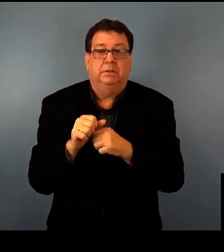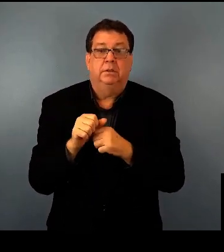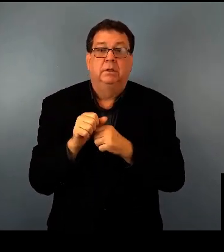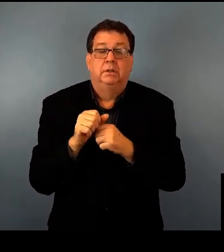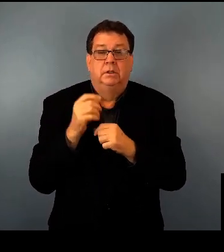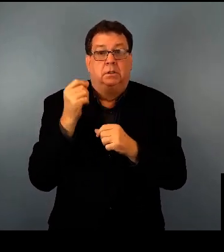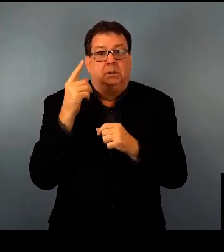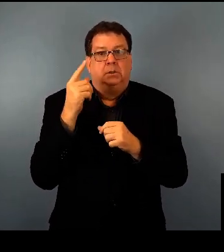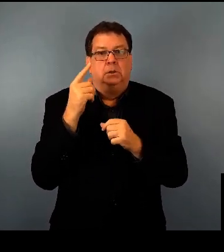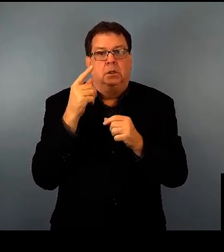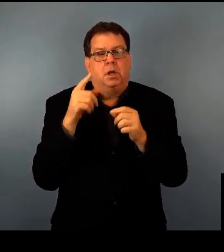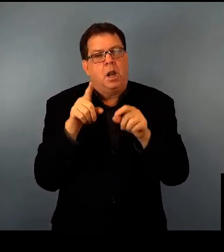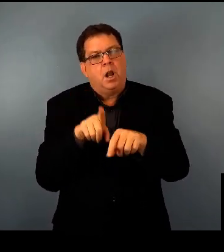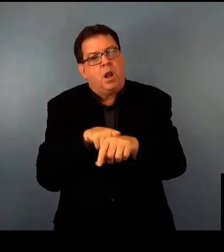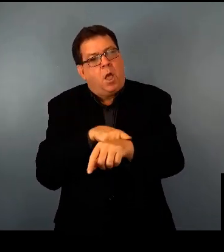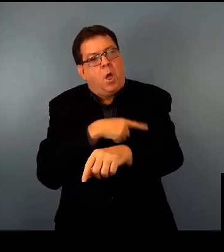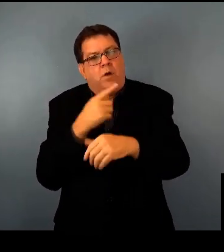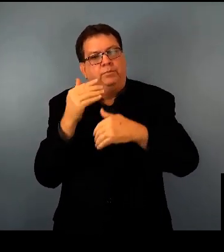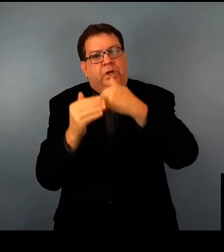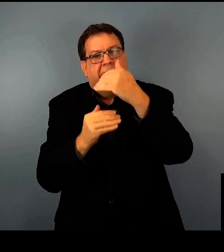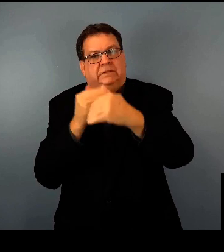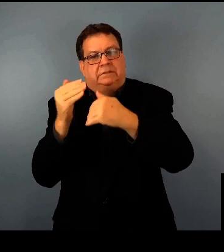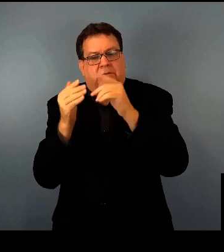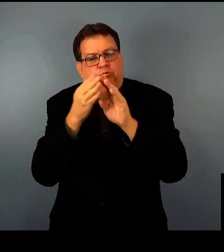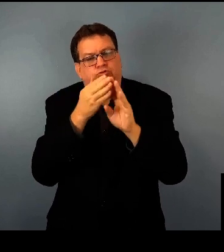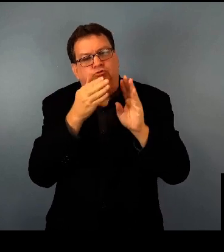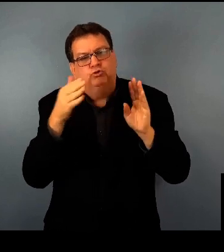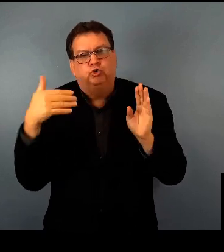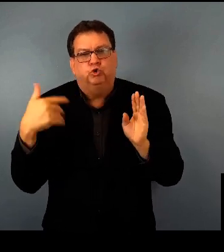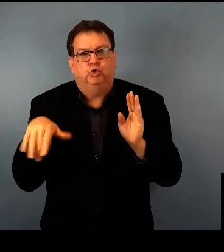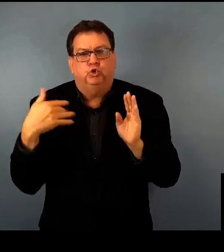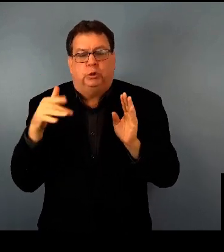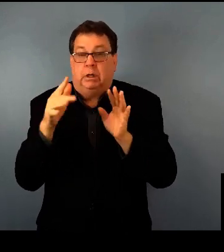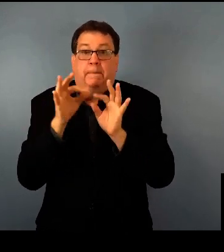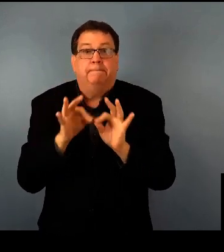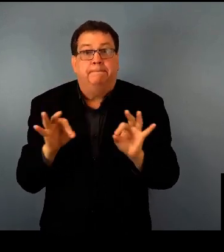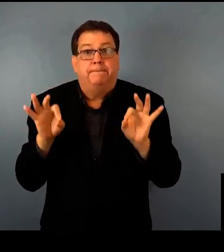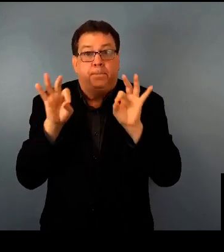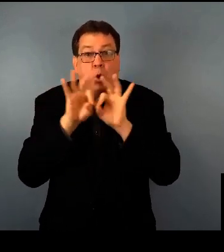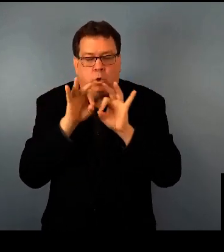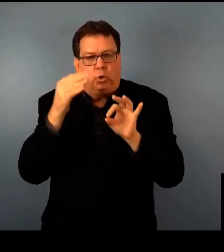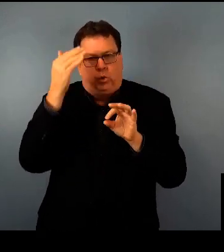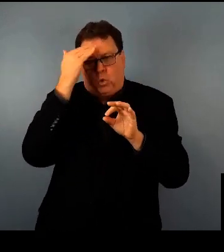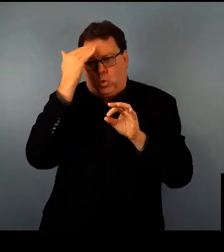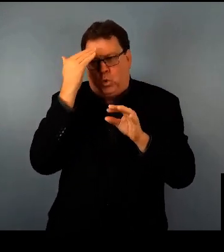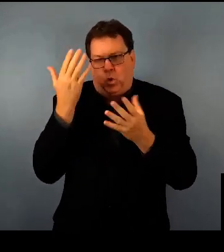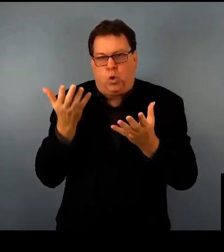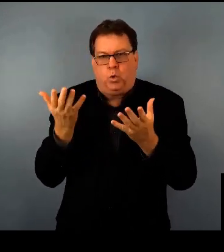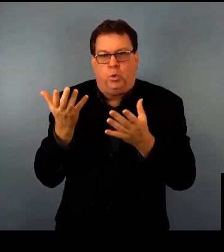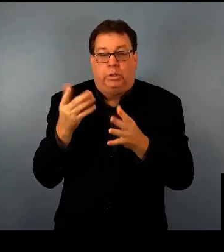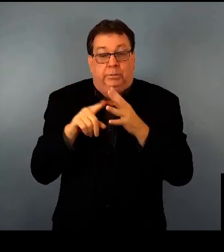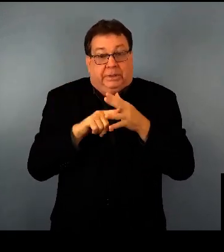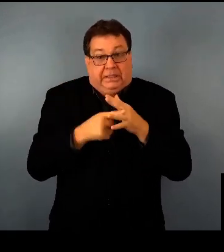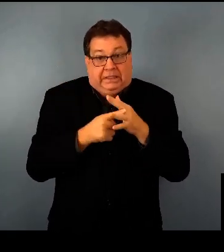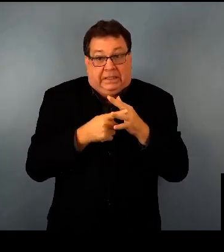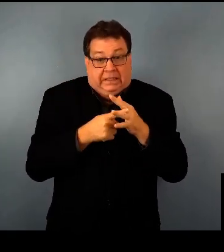So there is definitely a winnowing process, but that means it's more important than ever to increase the input into the first ends